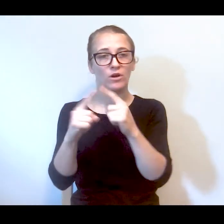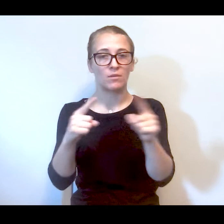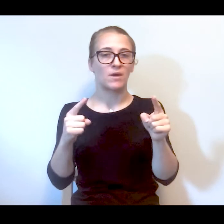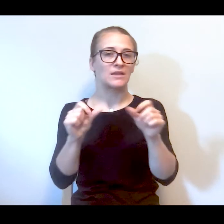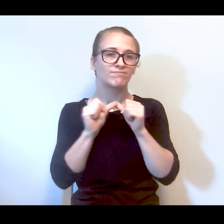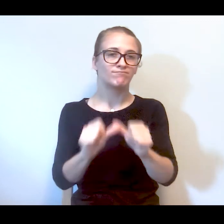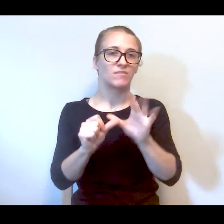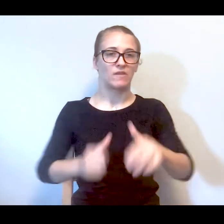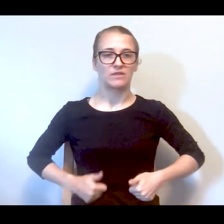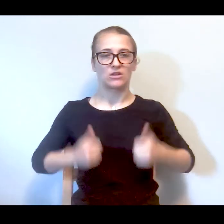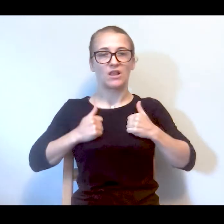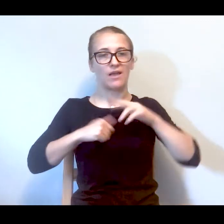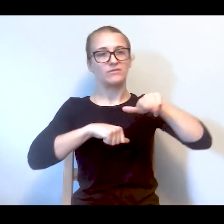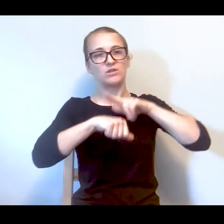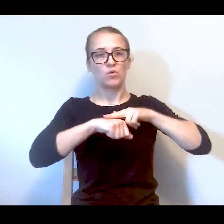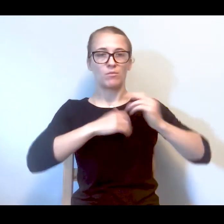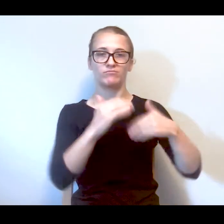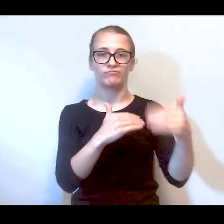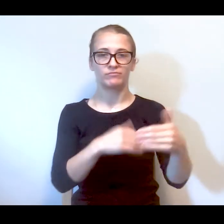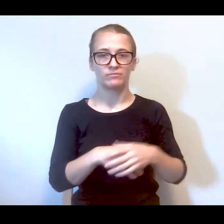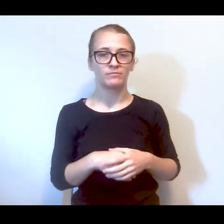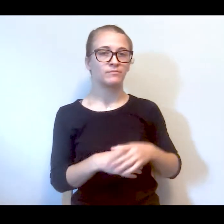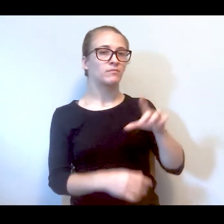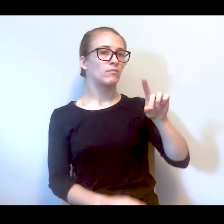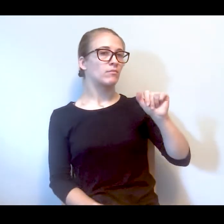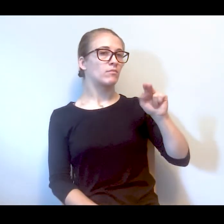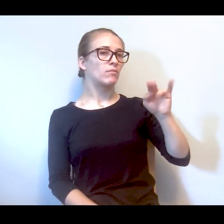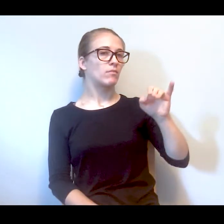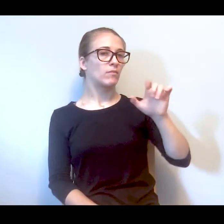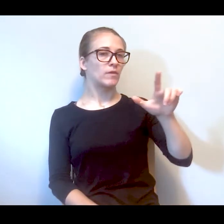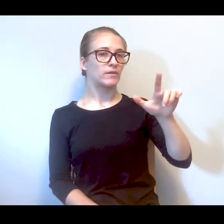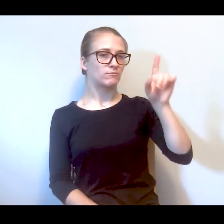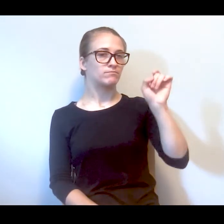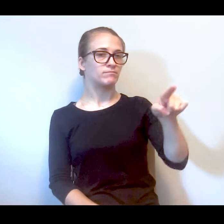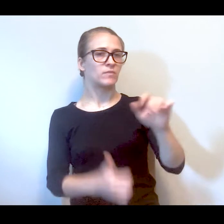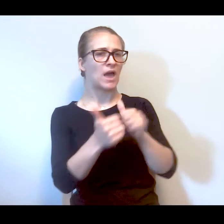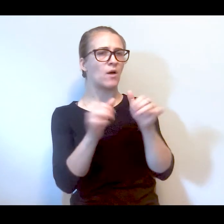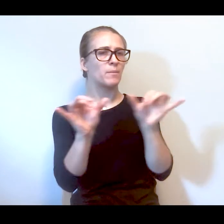same level of support but continue their lives as normal. And, Daniel, how do you measure success